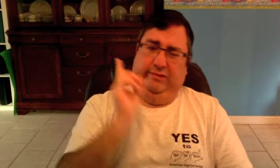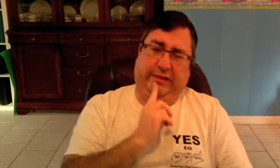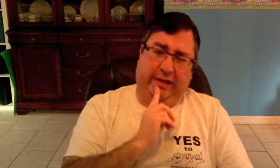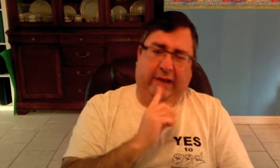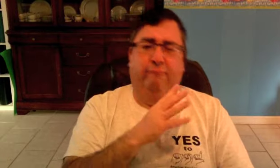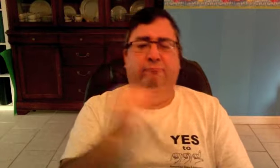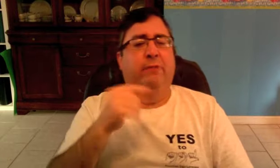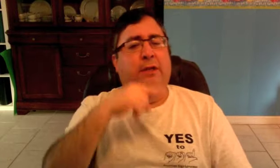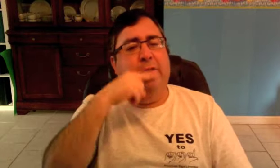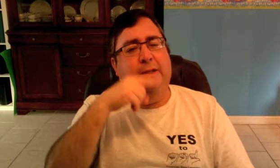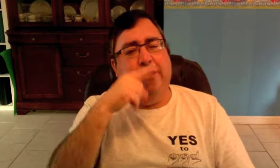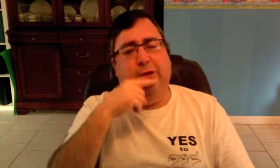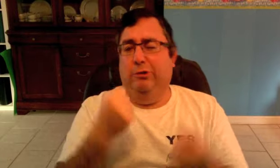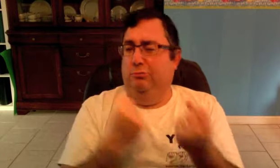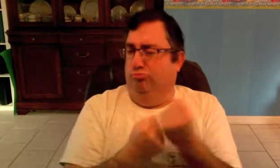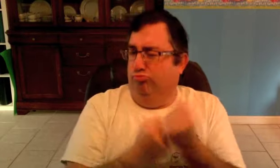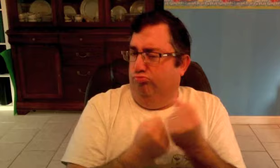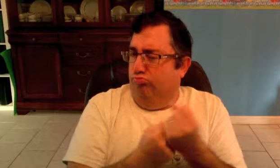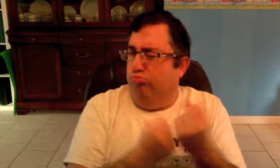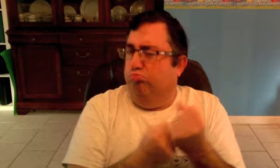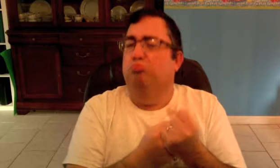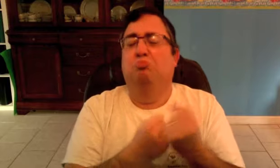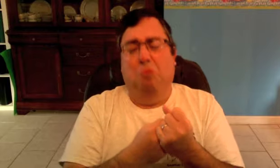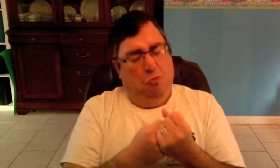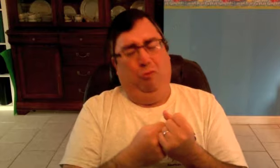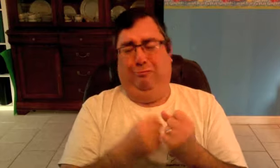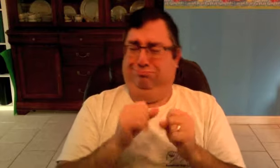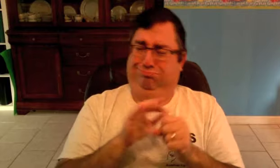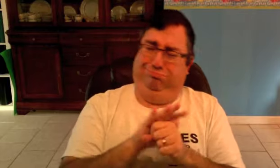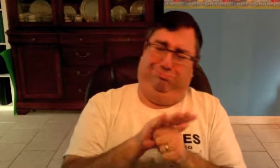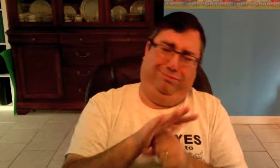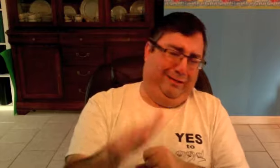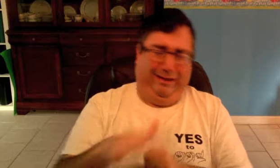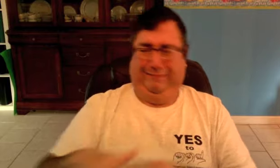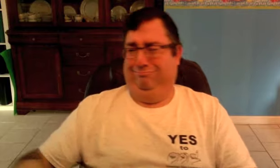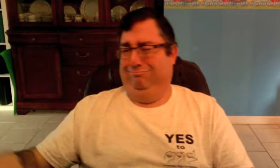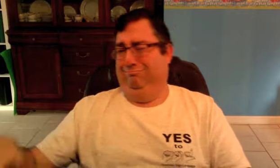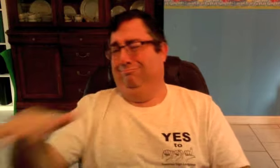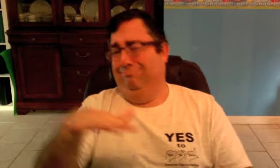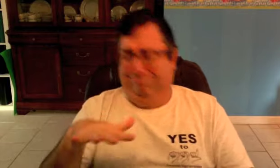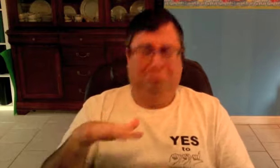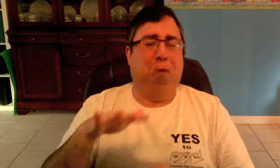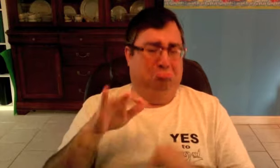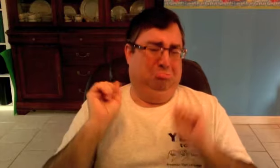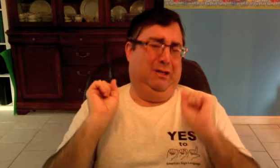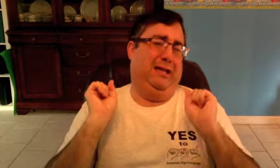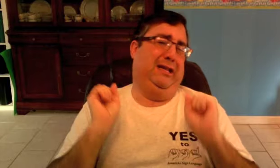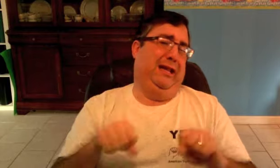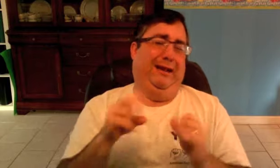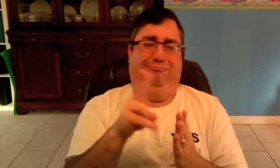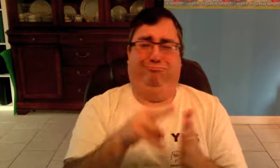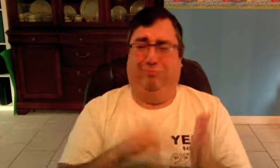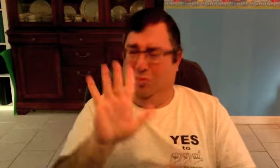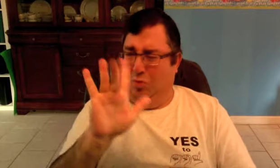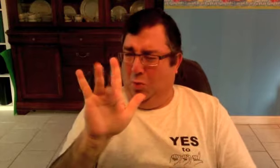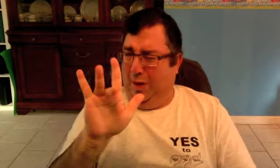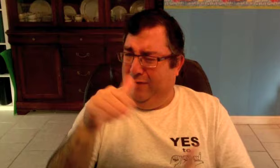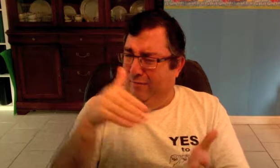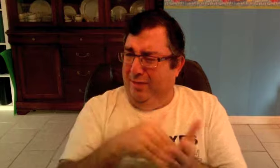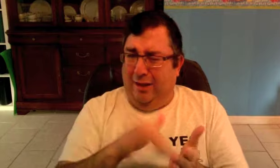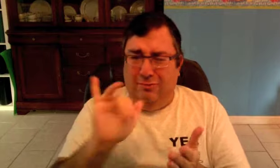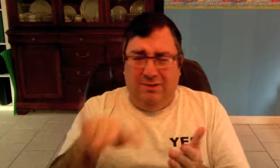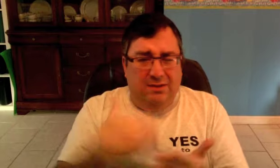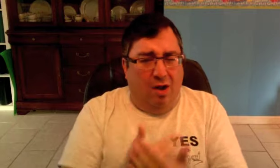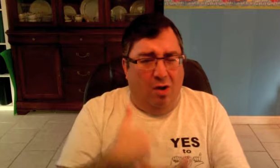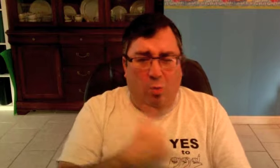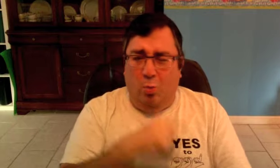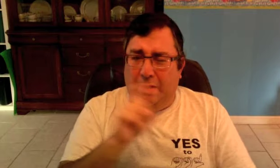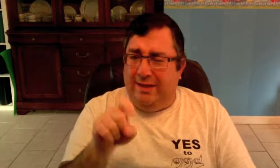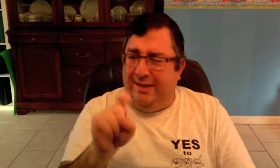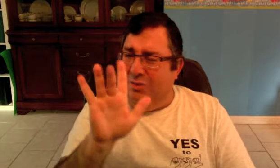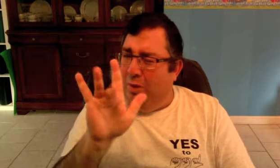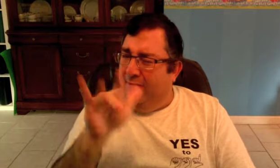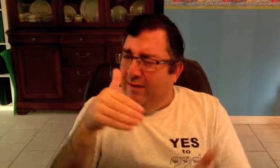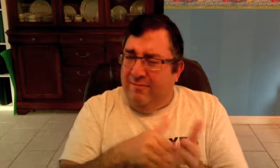I thought there are plenty of Deaf people and Hearing allies to meet the quota -- 25,000 -- that's all we needed -- 25,000 signatures!